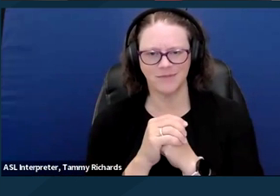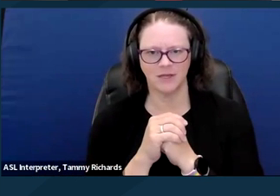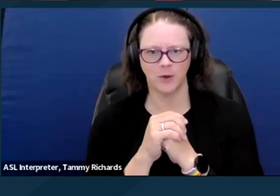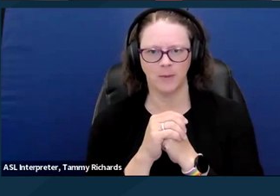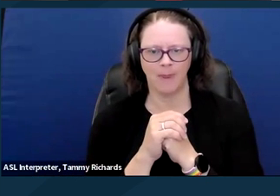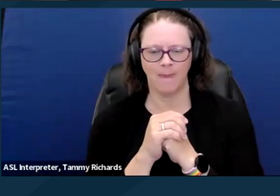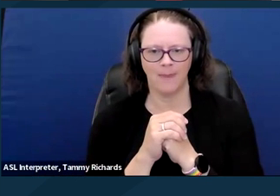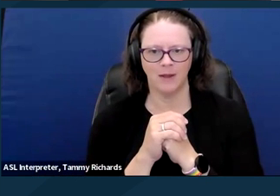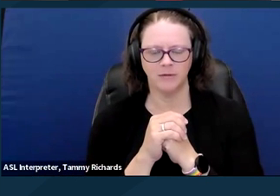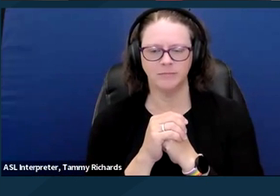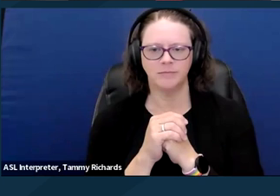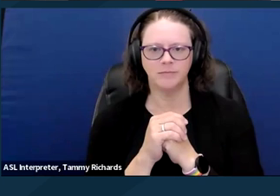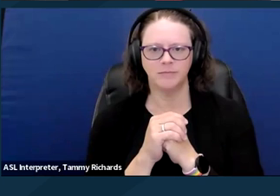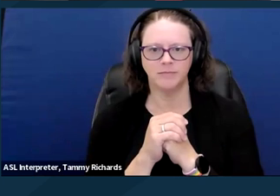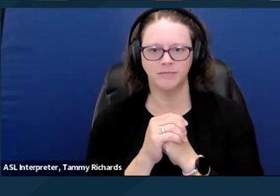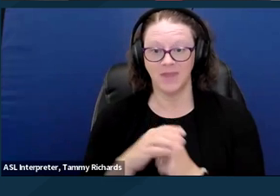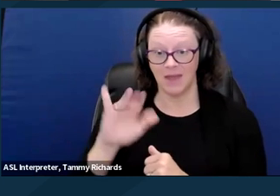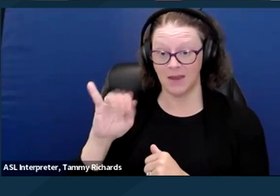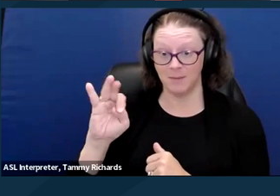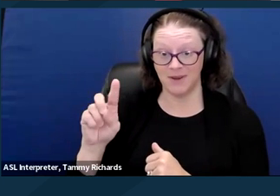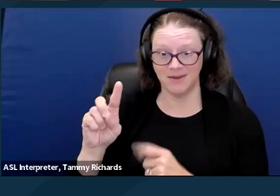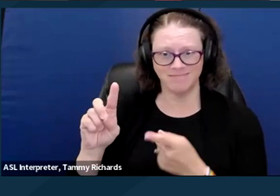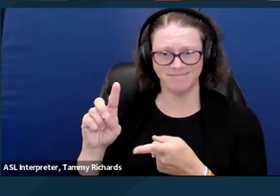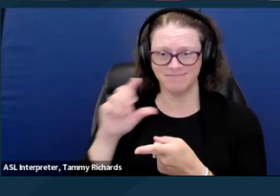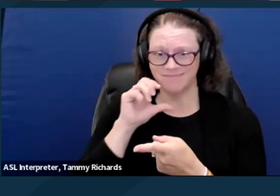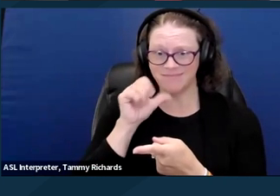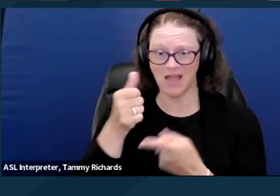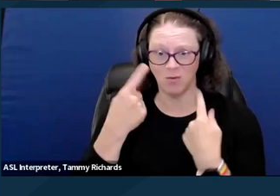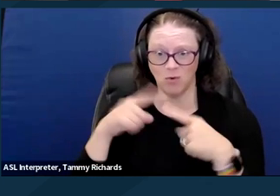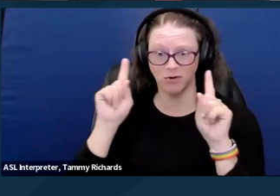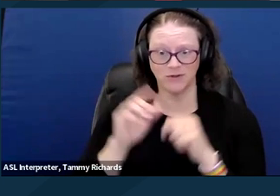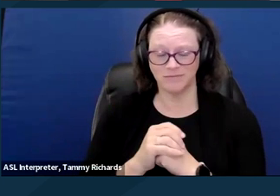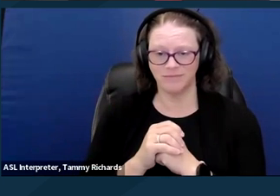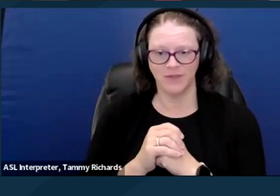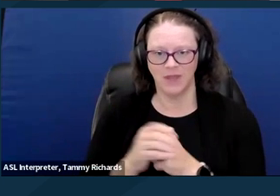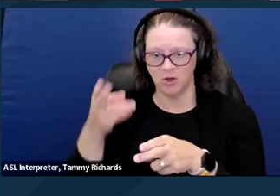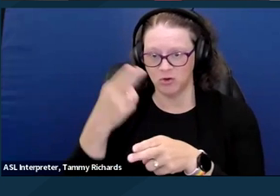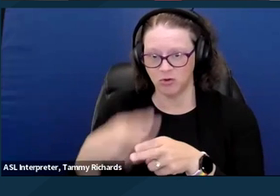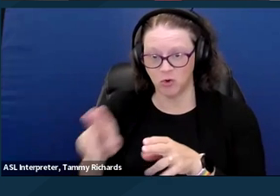Not only do these not work, even short stays in IMDs are harmful.